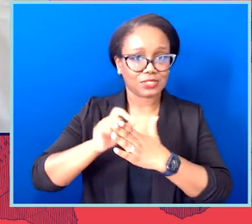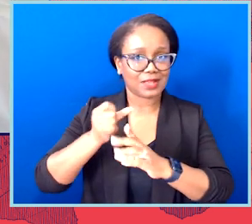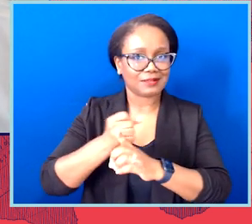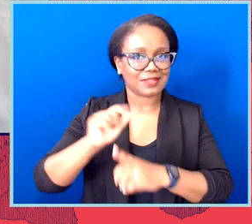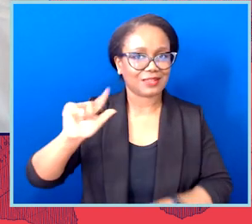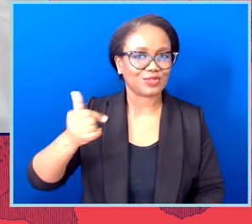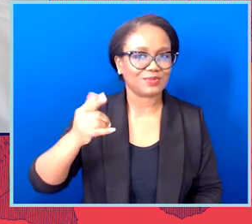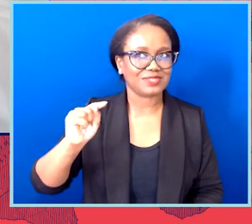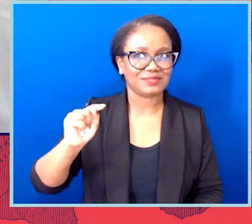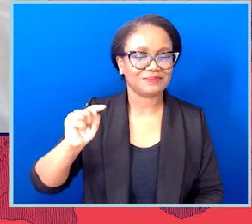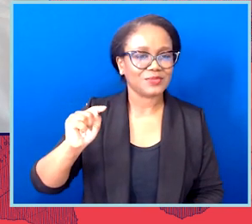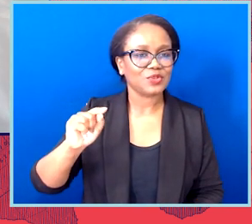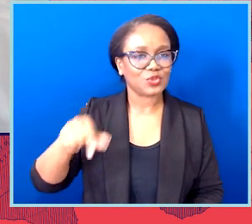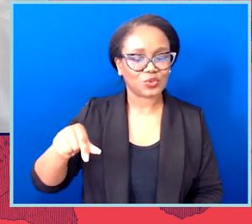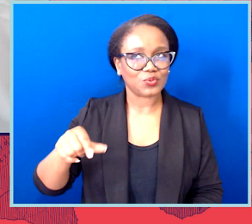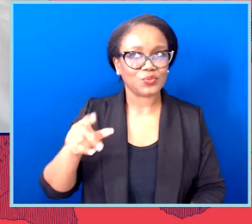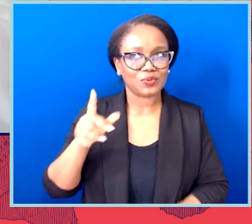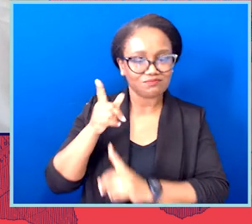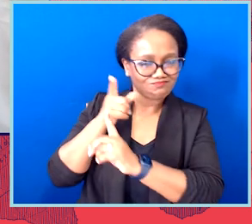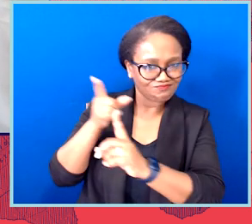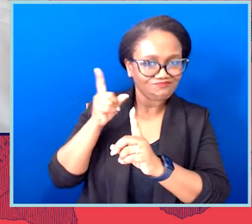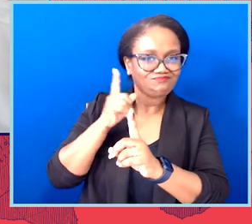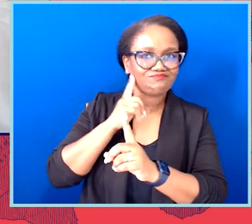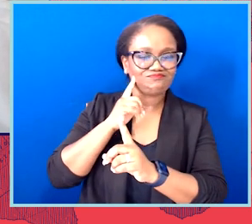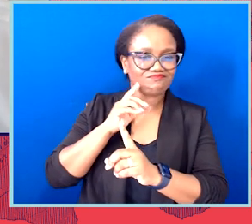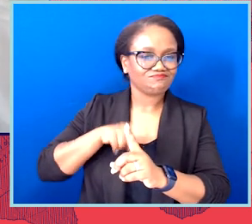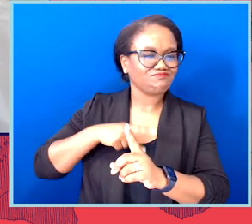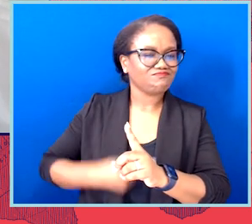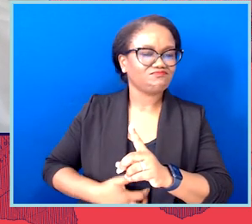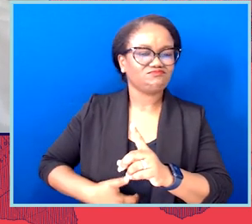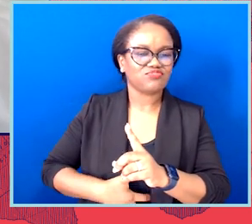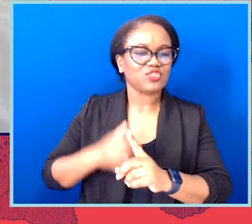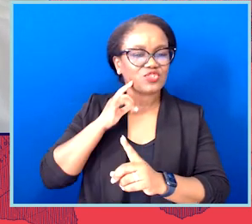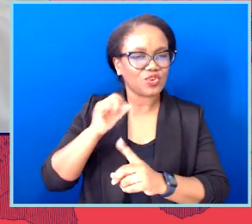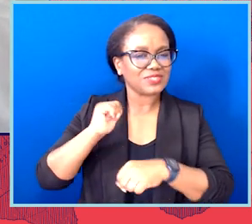And here in the U.S., the attacks on trans people have expanded in scope.